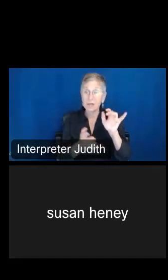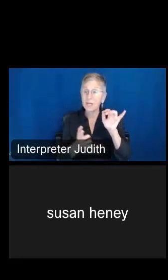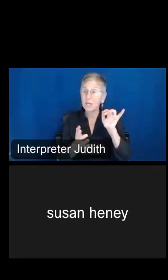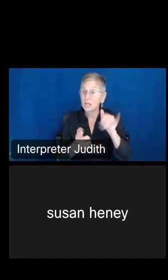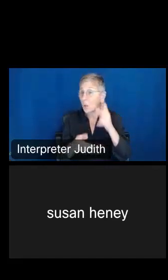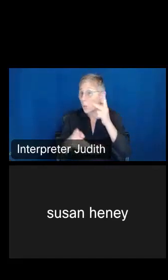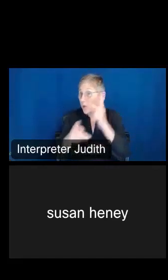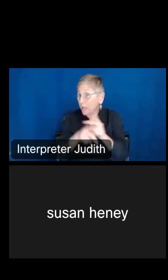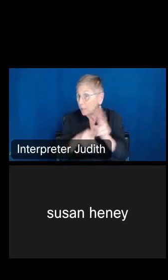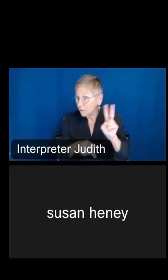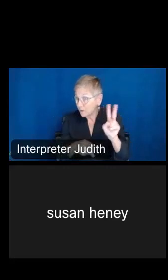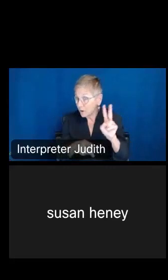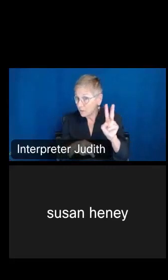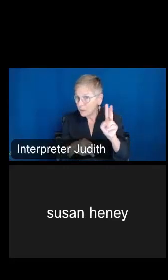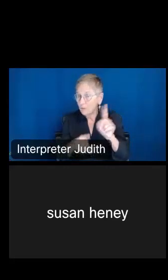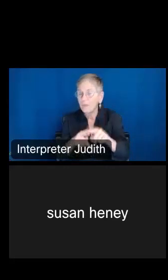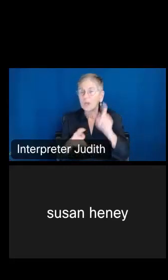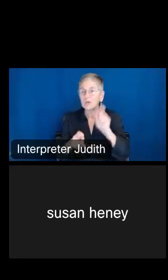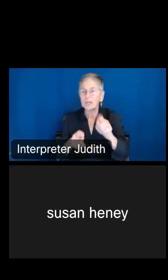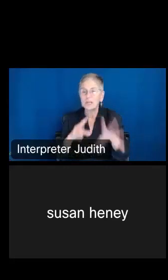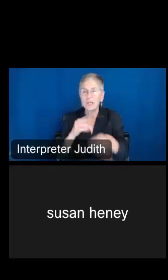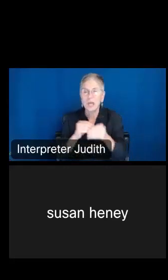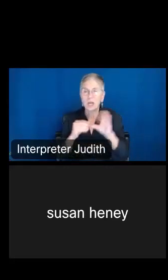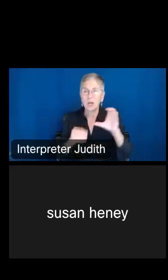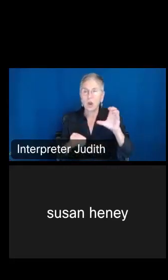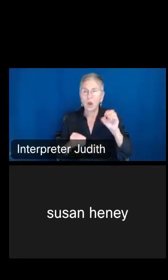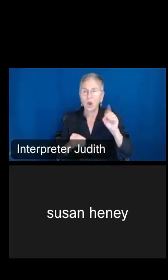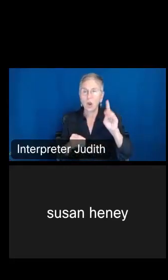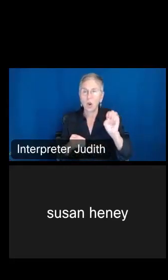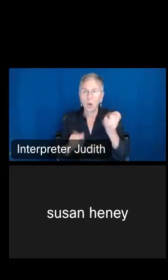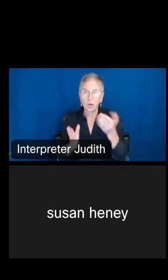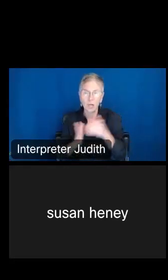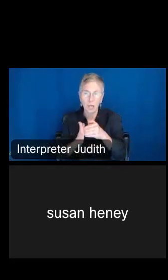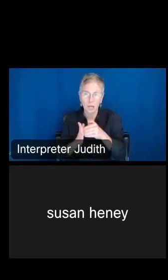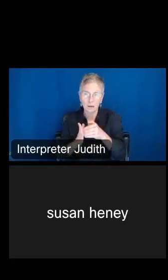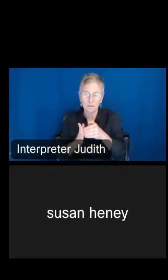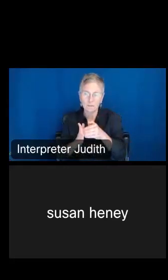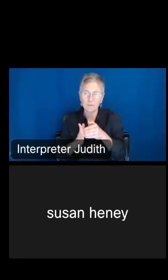You'll just need to recode them. That's an easy way to change between years, so that's